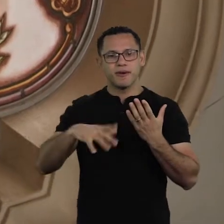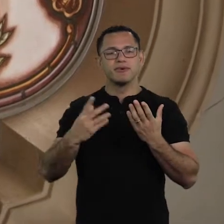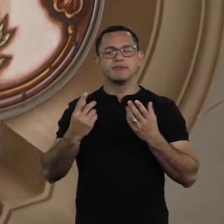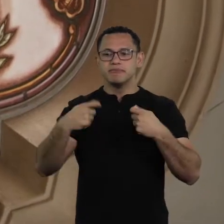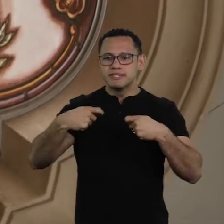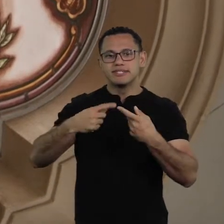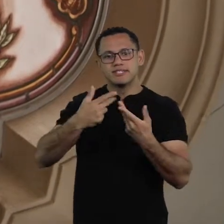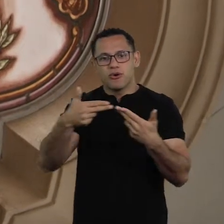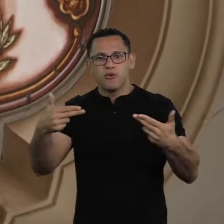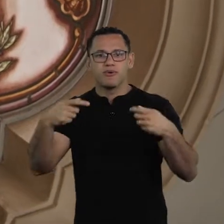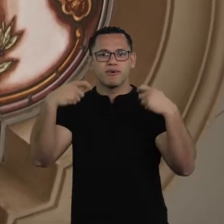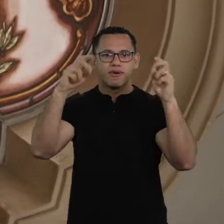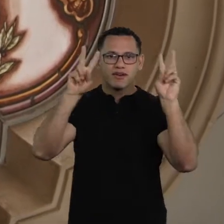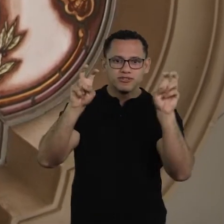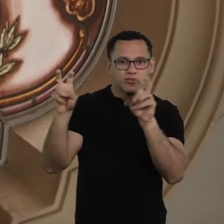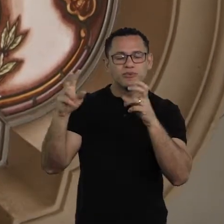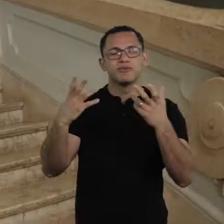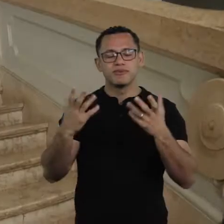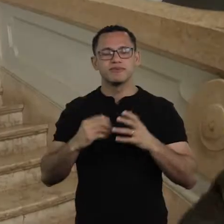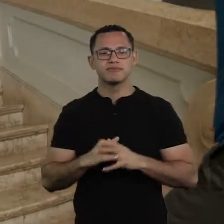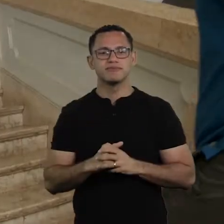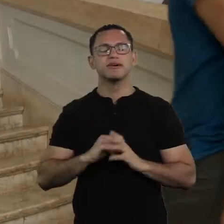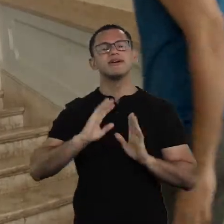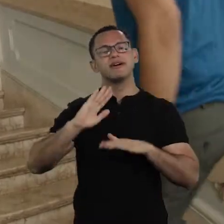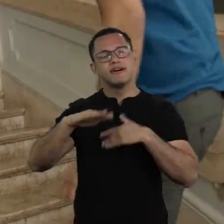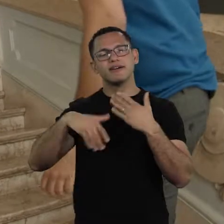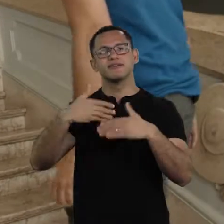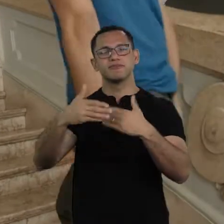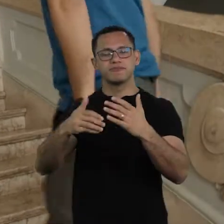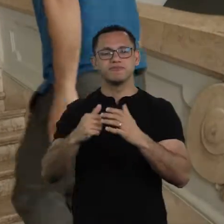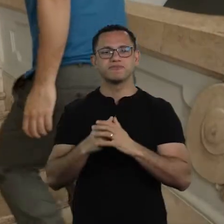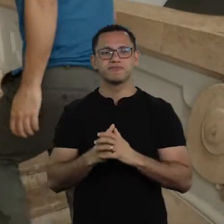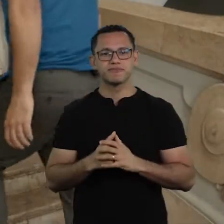What needs to be done. And finally, almost